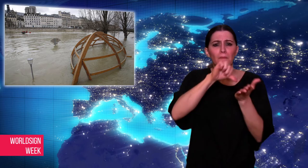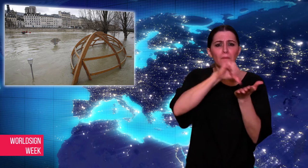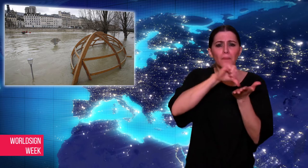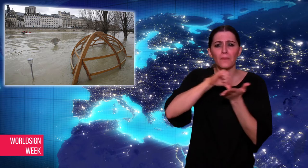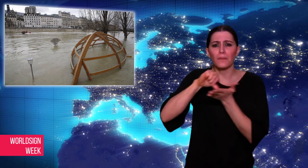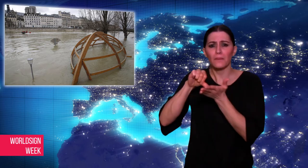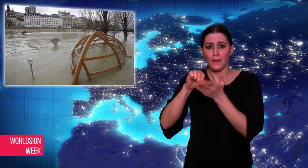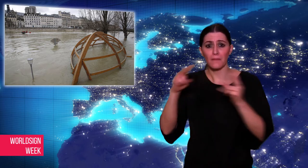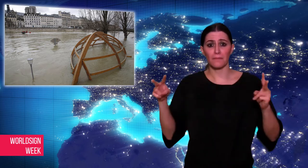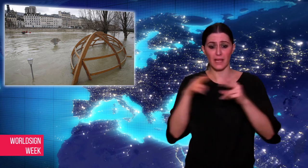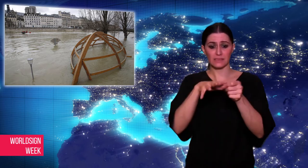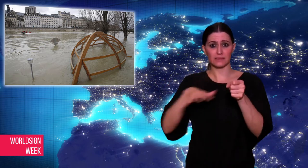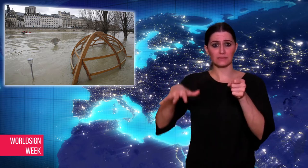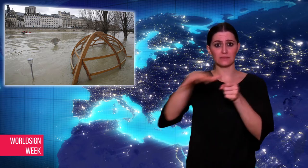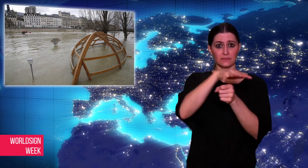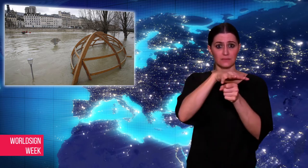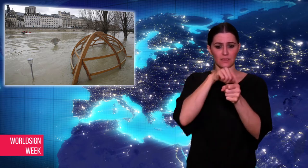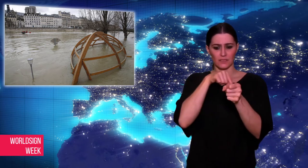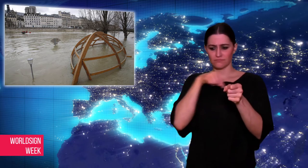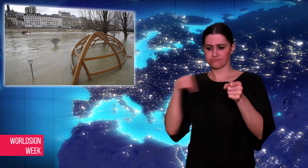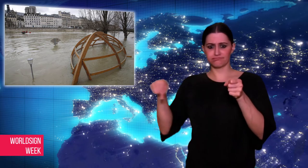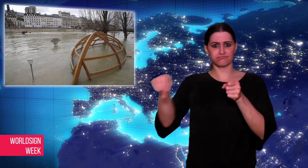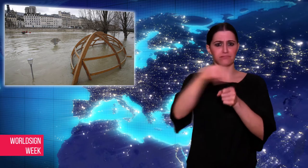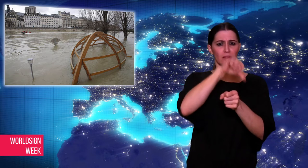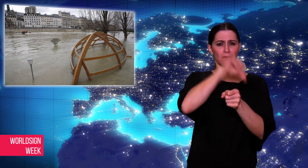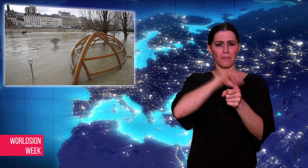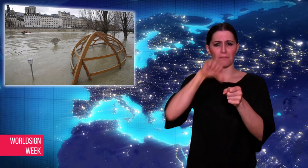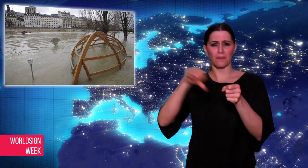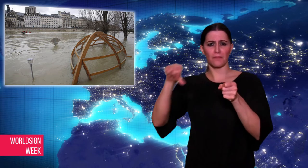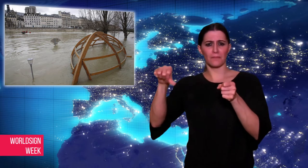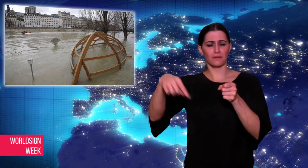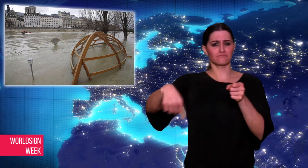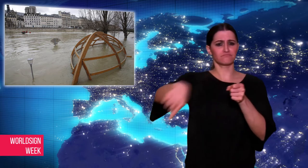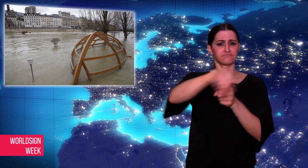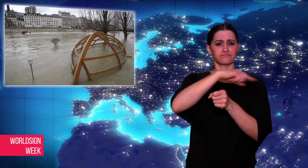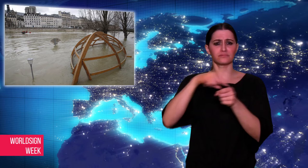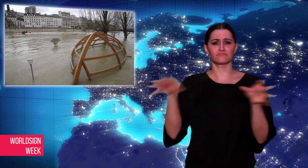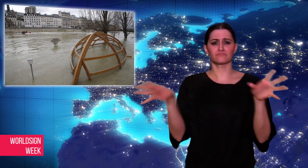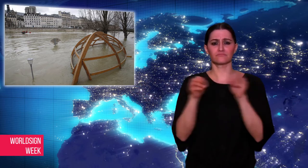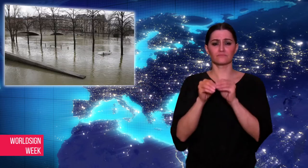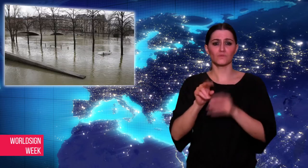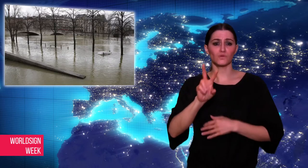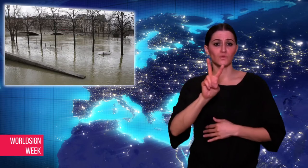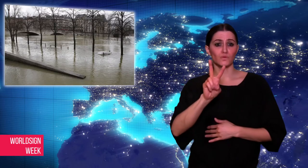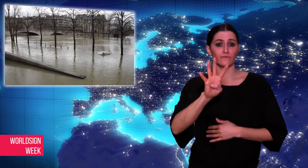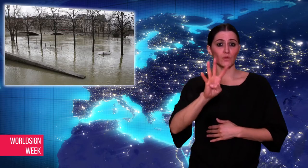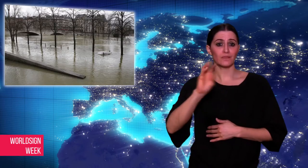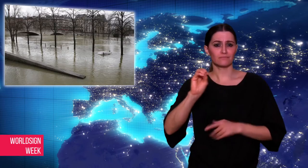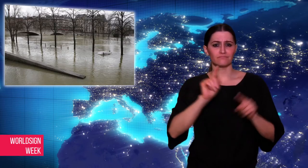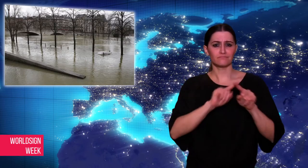towns suffered damage. In a town west